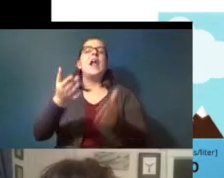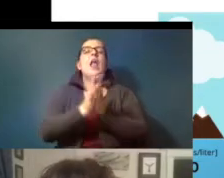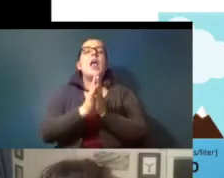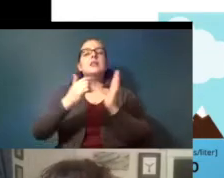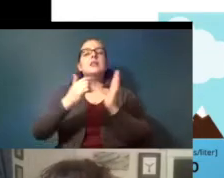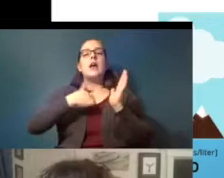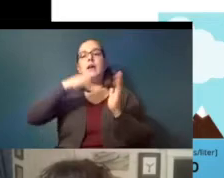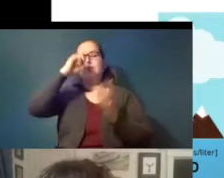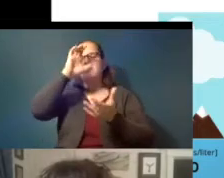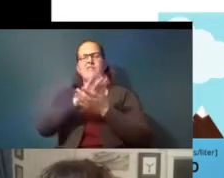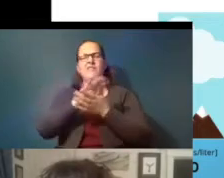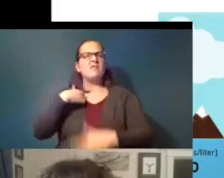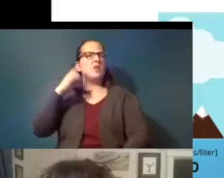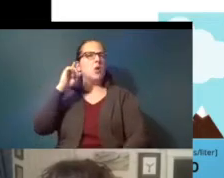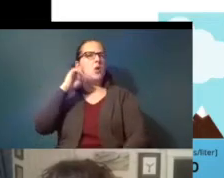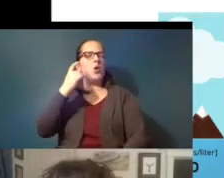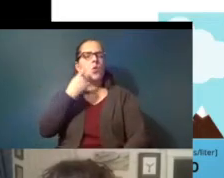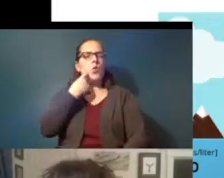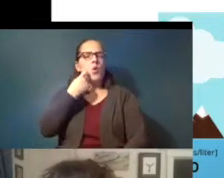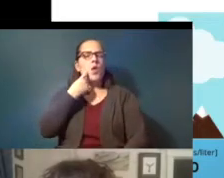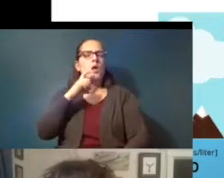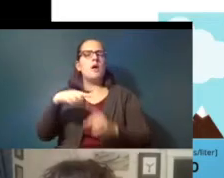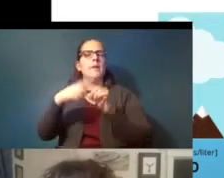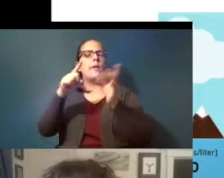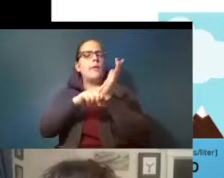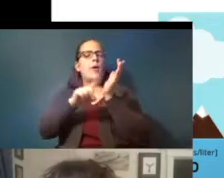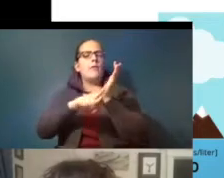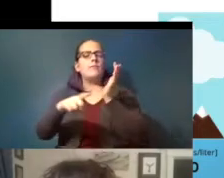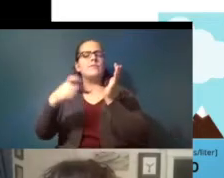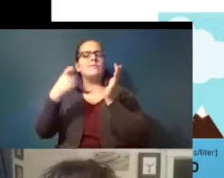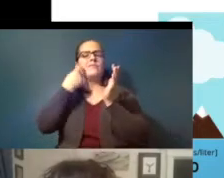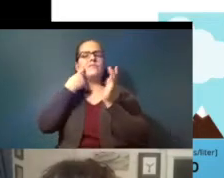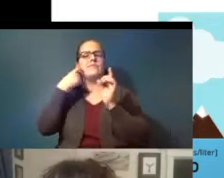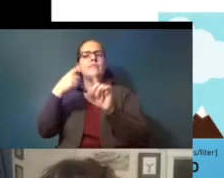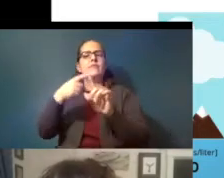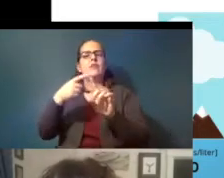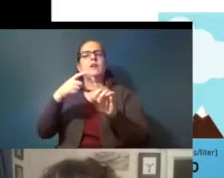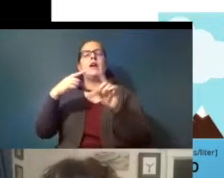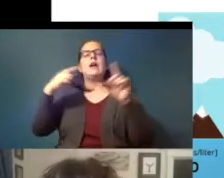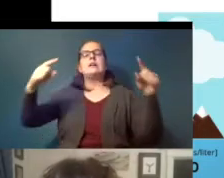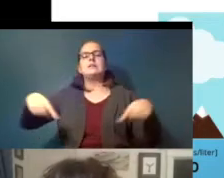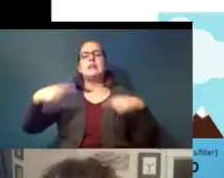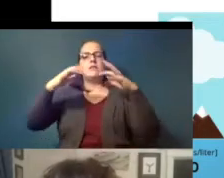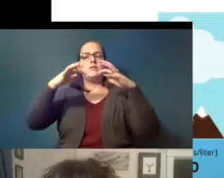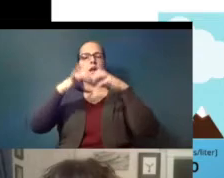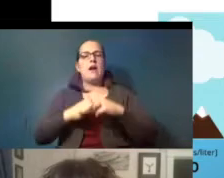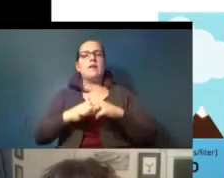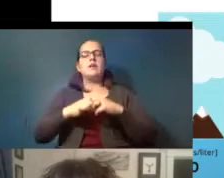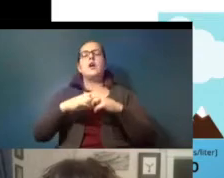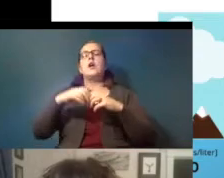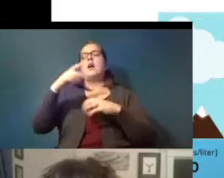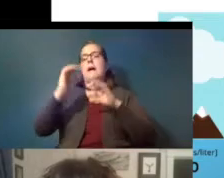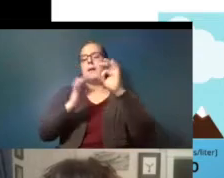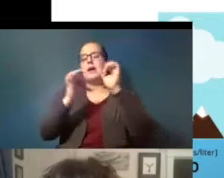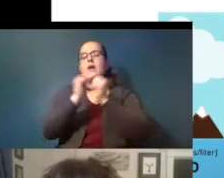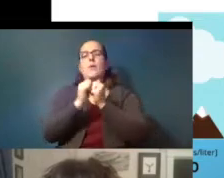recently about research that implicated tire wear particles with adverse effects on some salmon runs